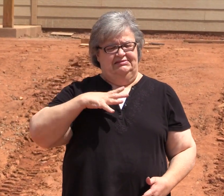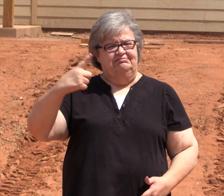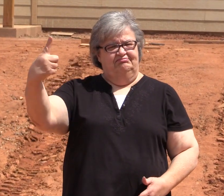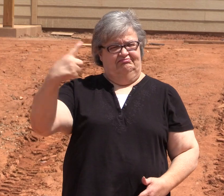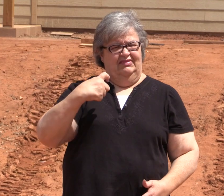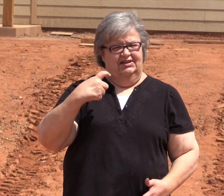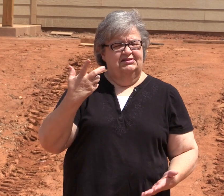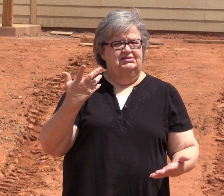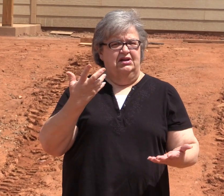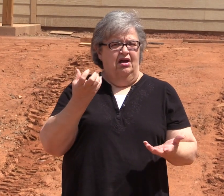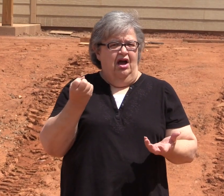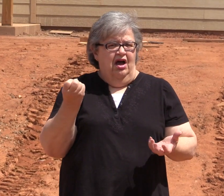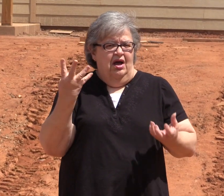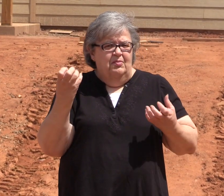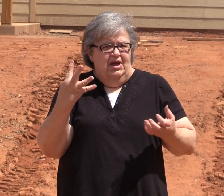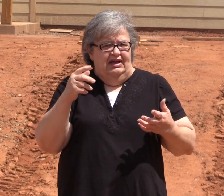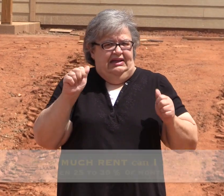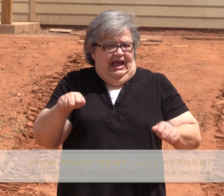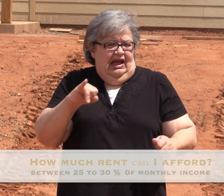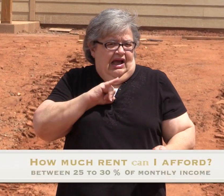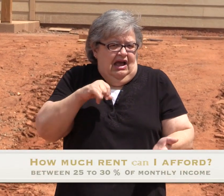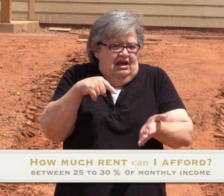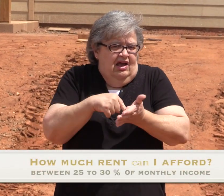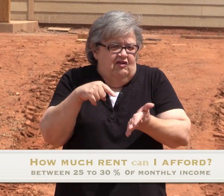One man asked me if he could afford this rental apartment.